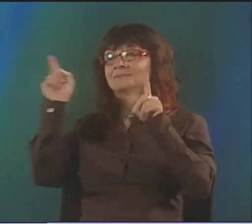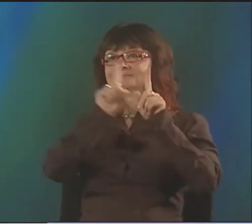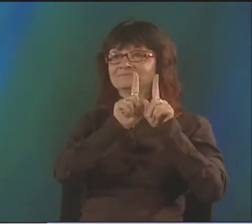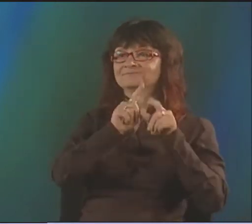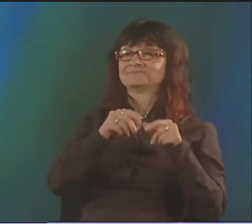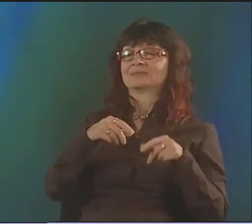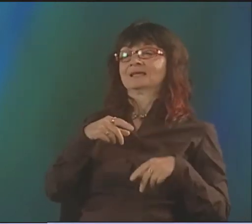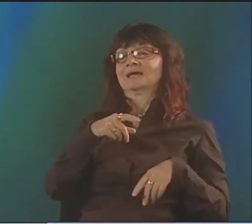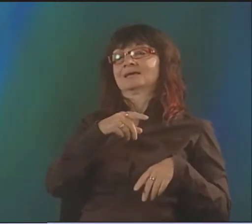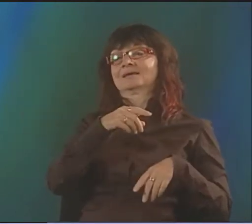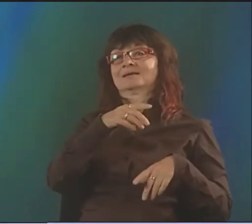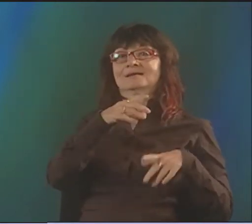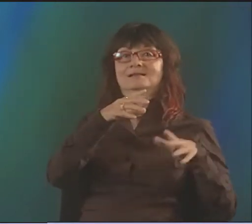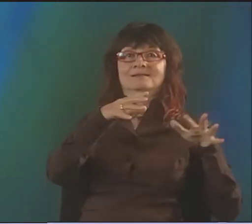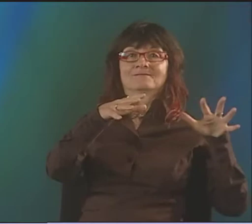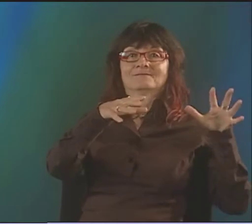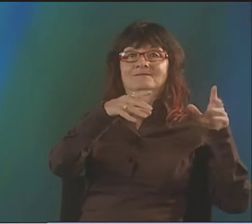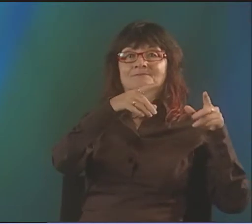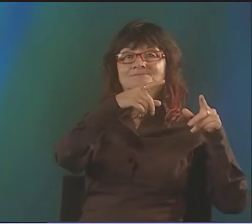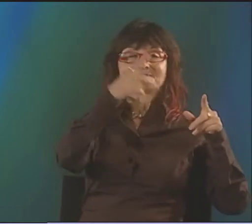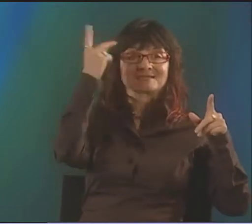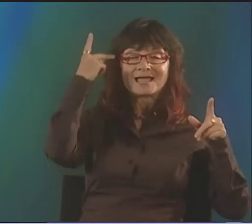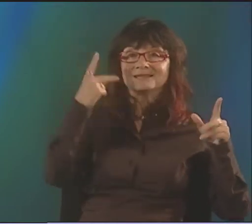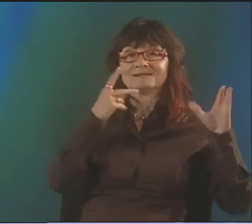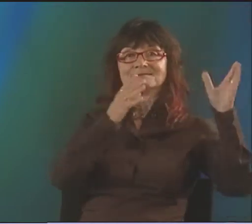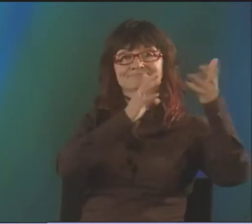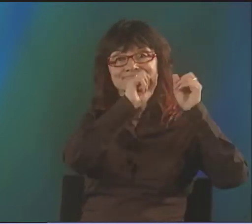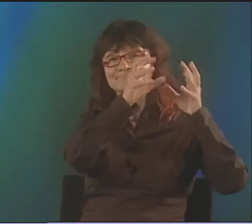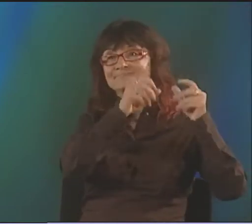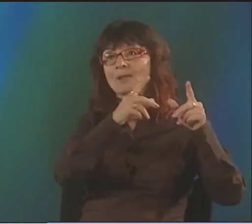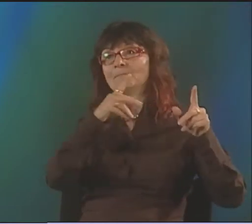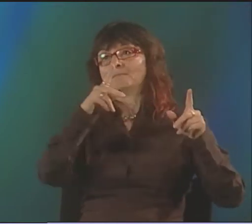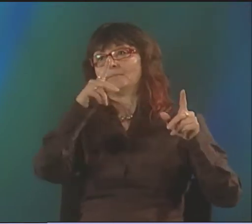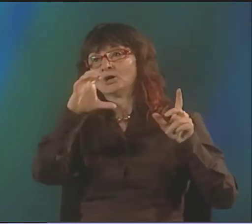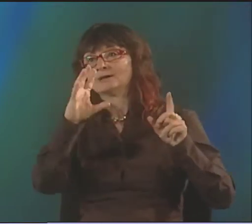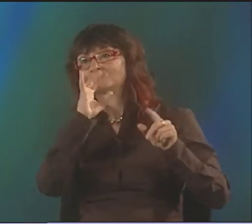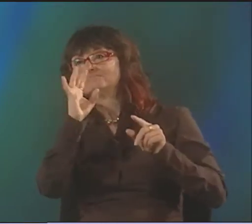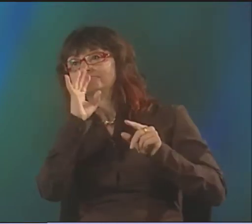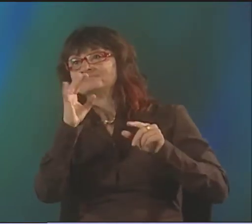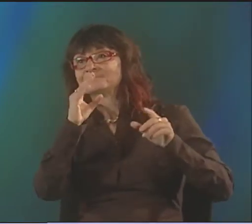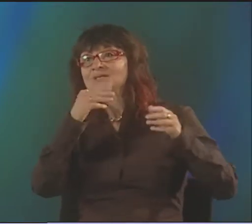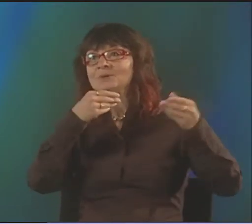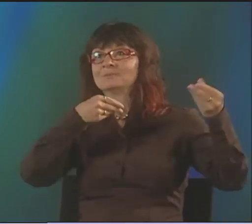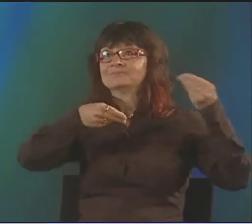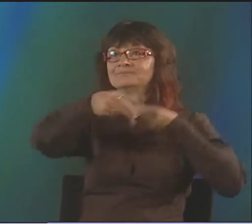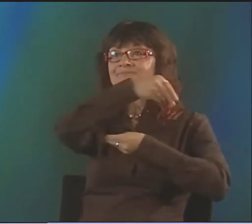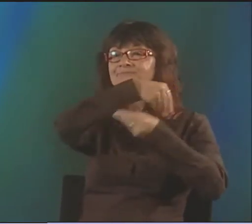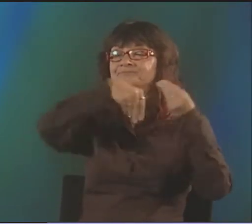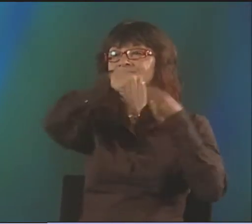AND SOMEONE WOULD INTERPRET IT FOR HIM, OR JIM WOULD HAVE SOMEBODY NEXT TO HIM,